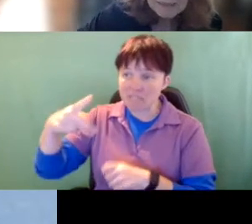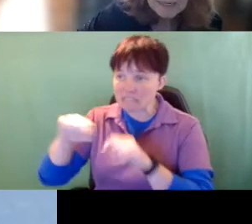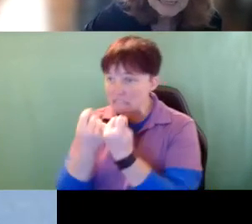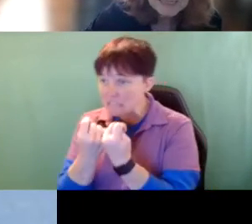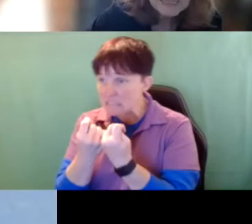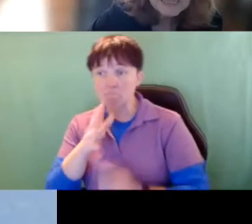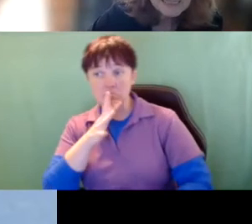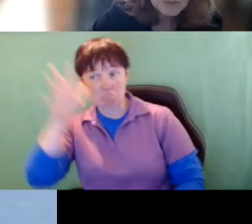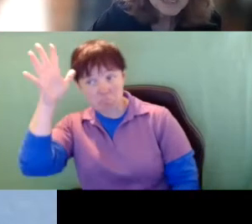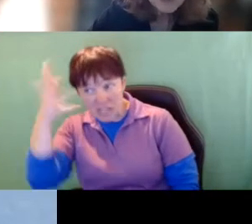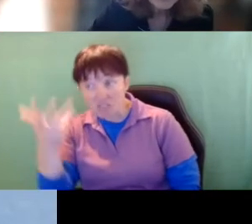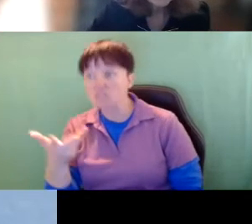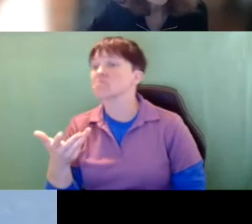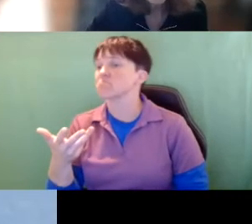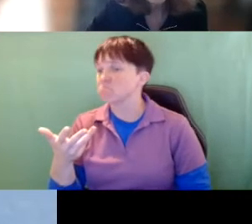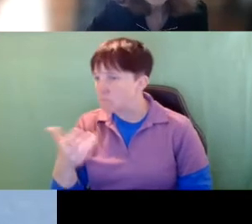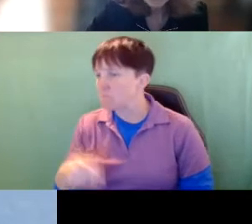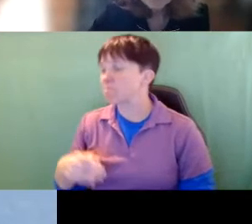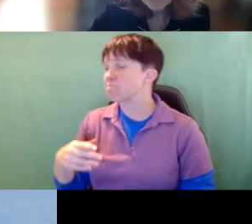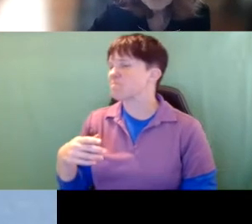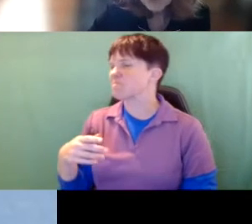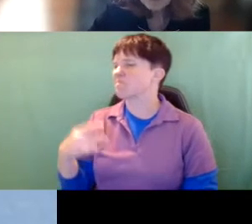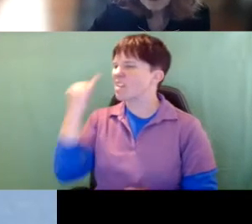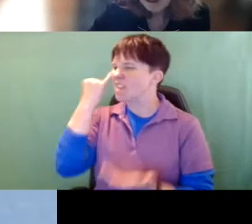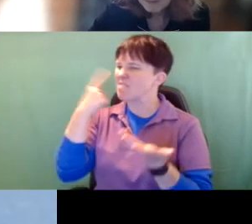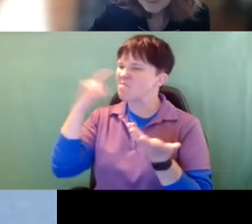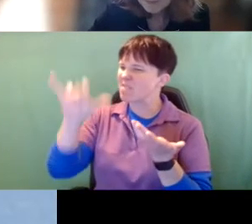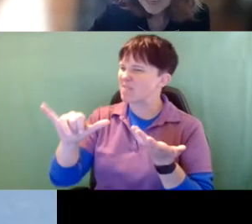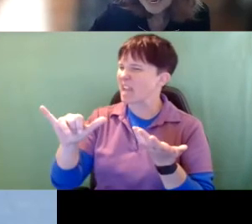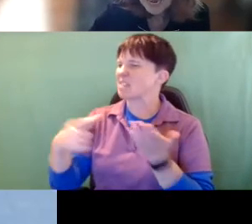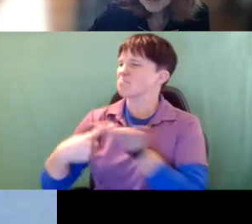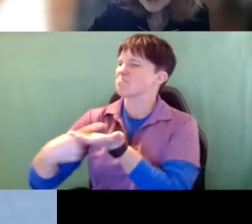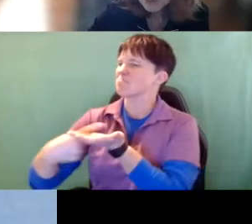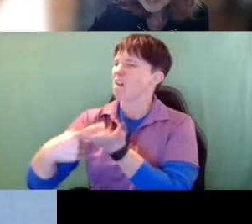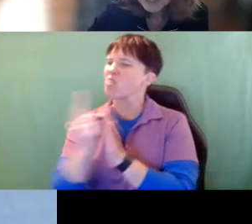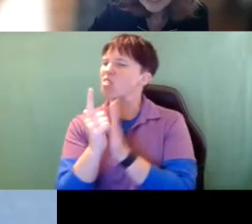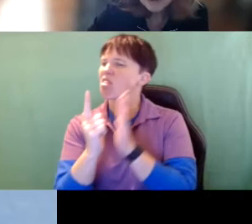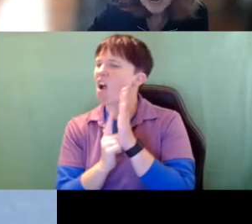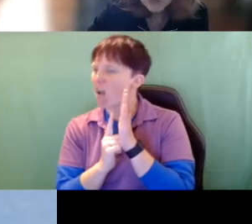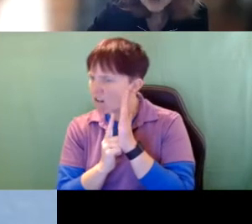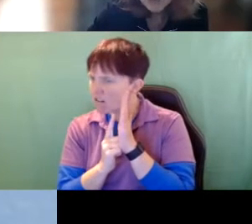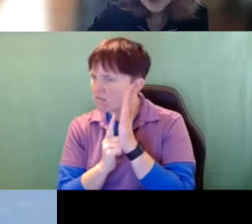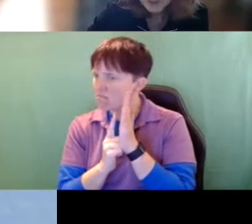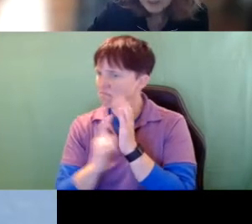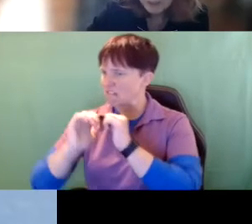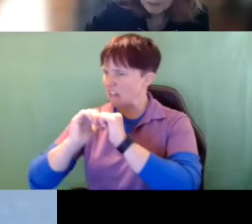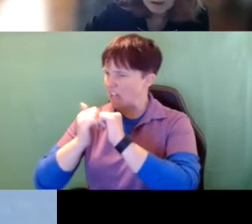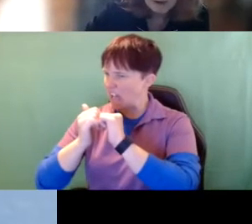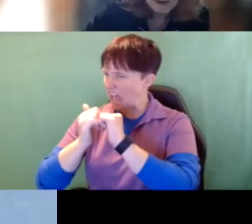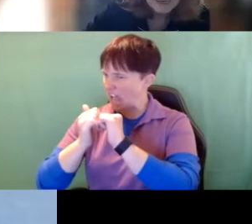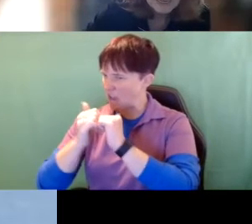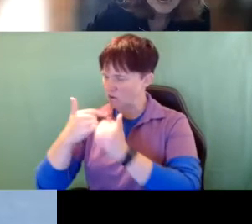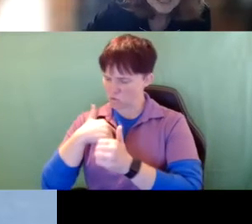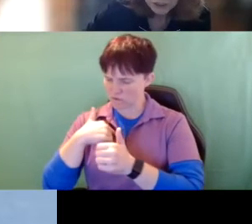The idea here was to talk about the law and how do we How do we work within the law To